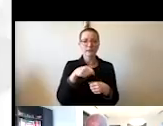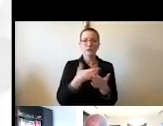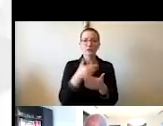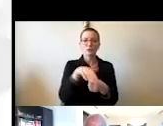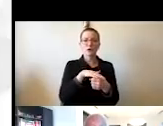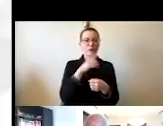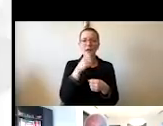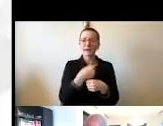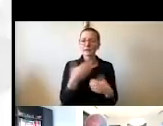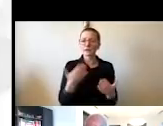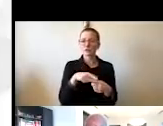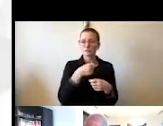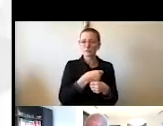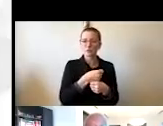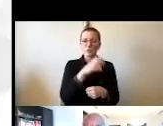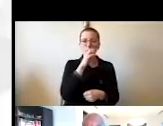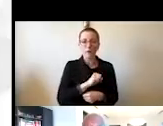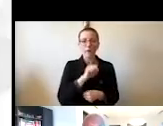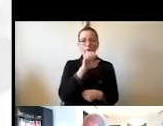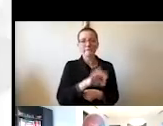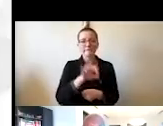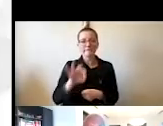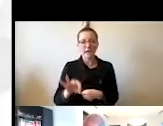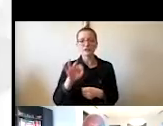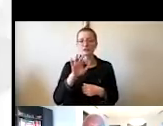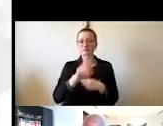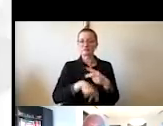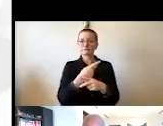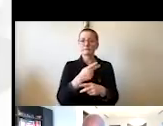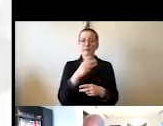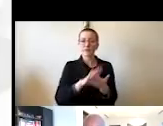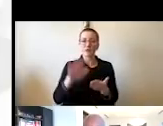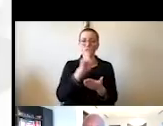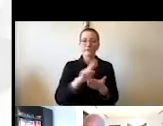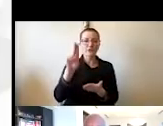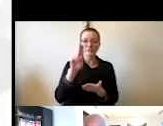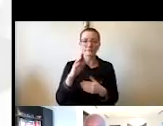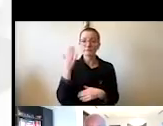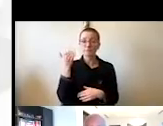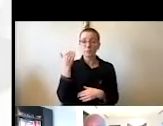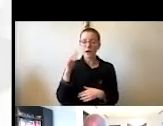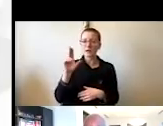and well-known style of college and university. The hungry eyes of toiling millions are turned